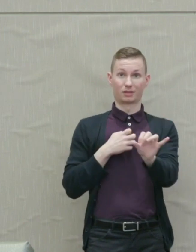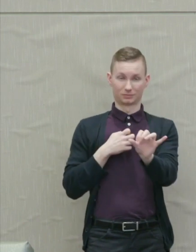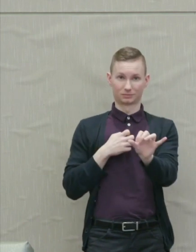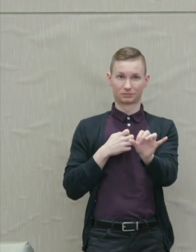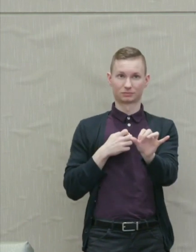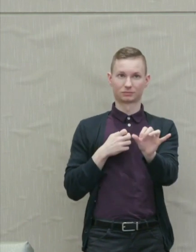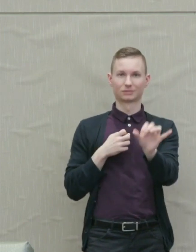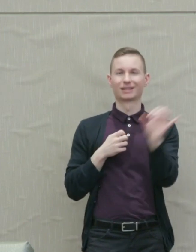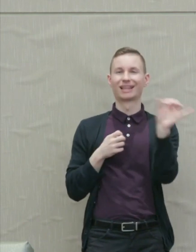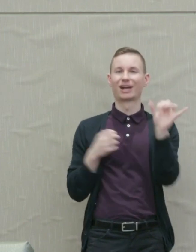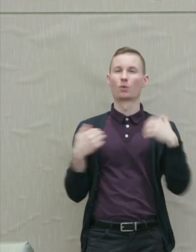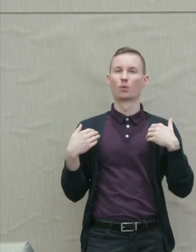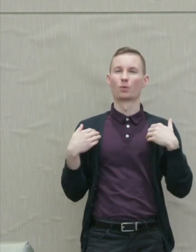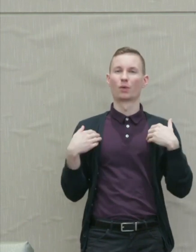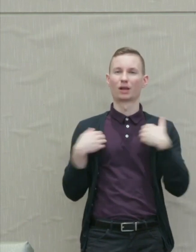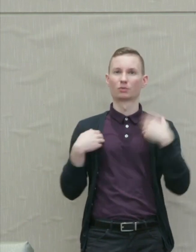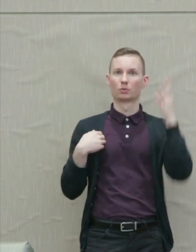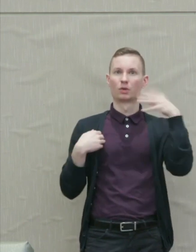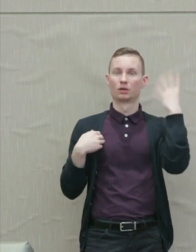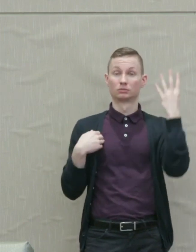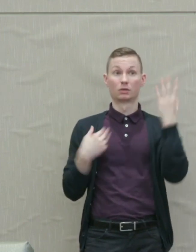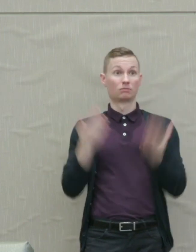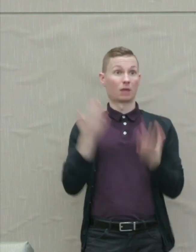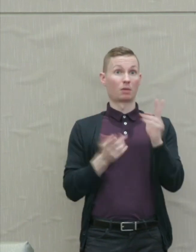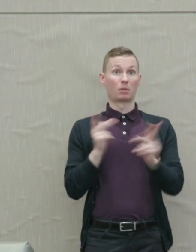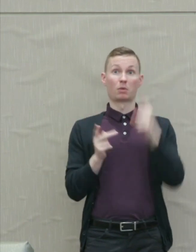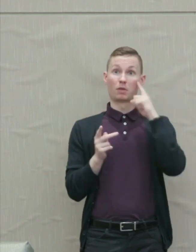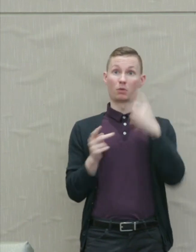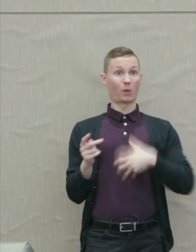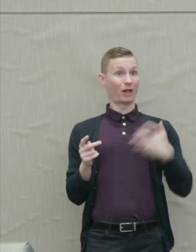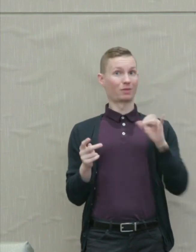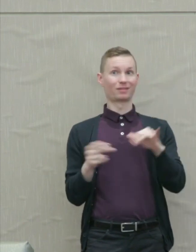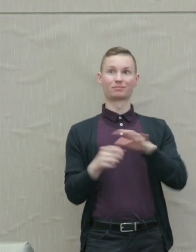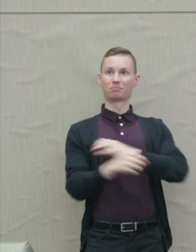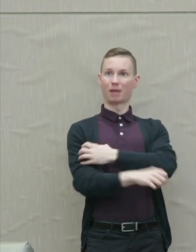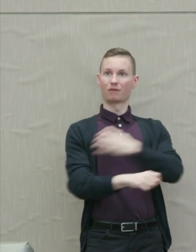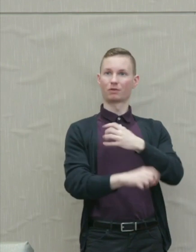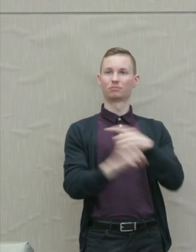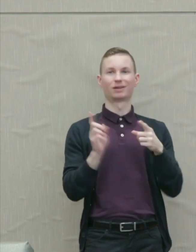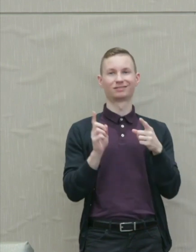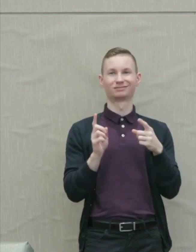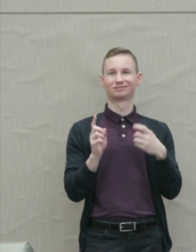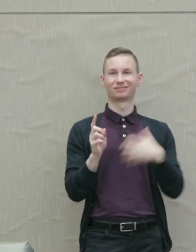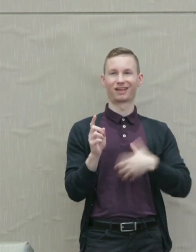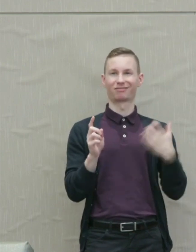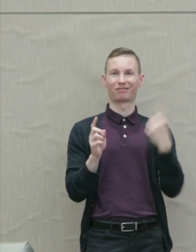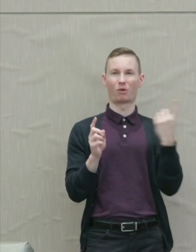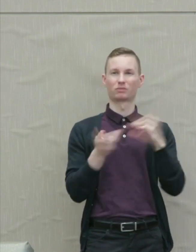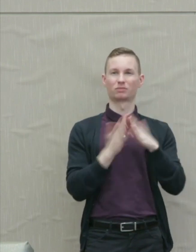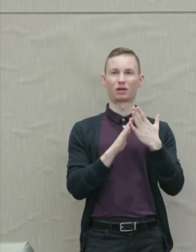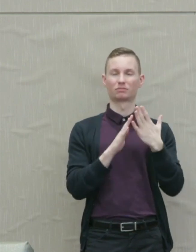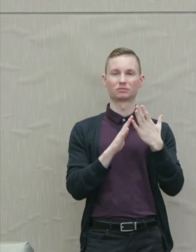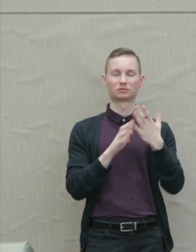wild animals. People may think anger very powerful, but it always gets out of hand and turns back